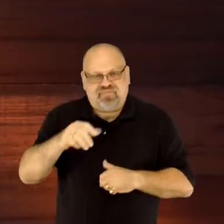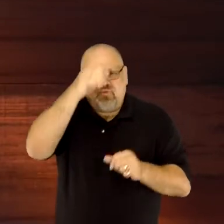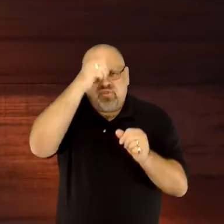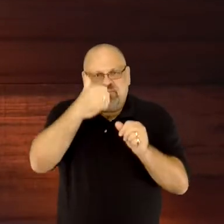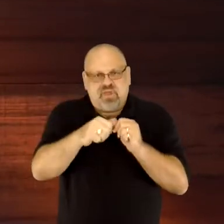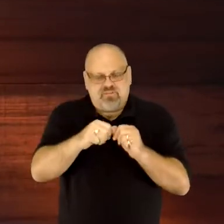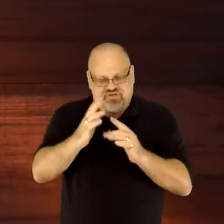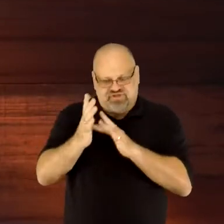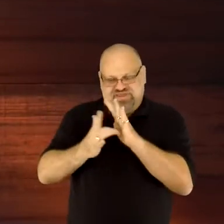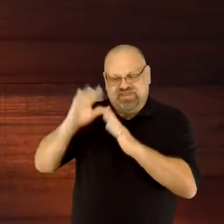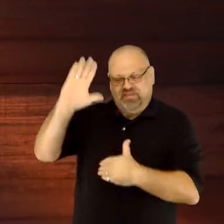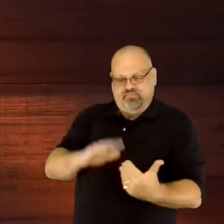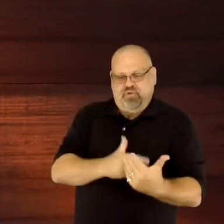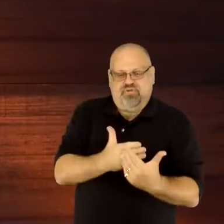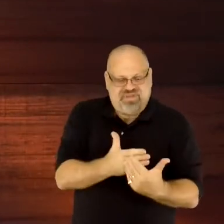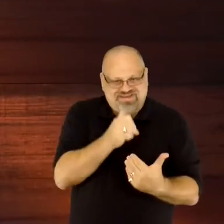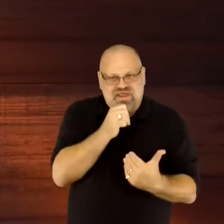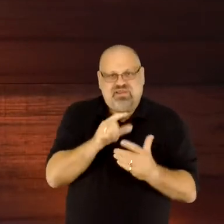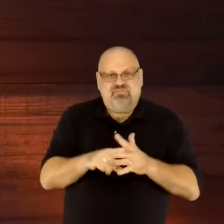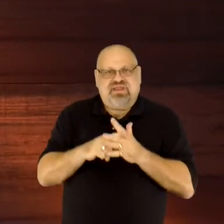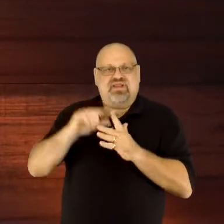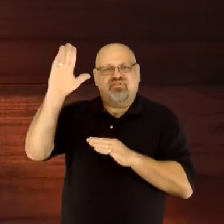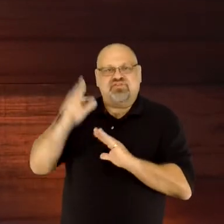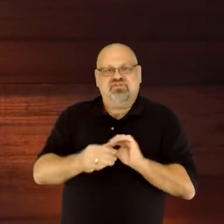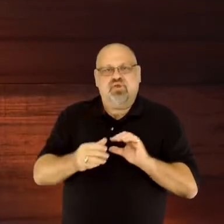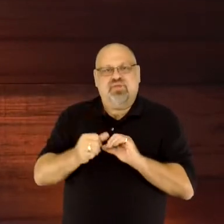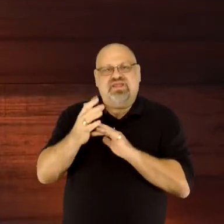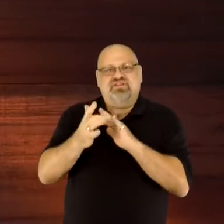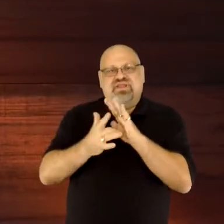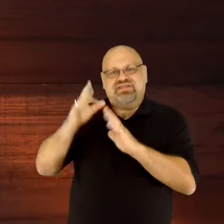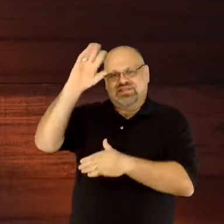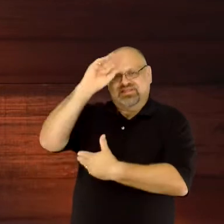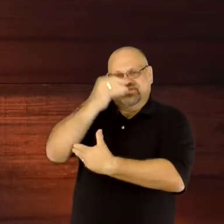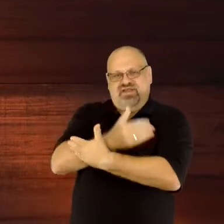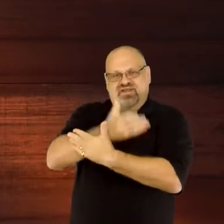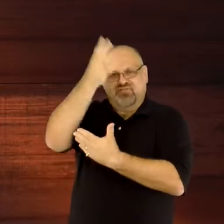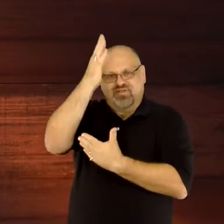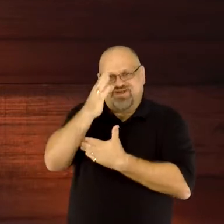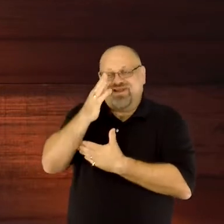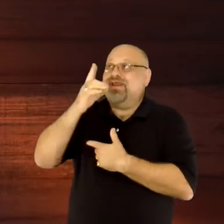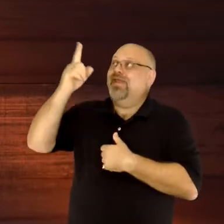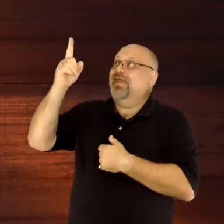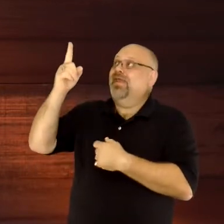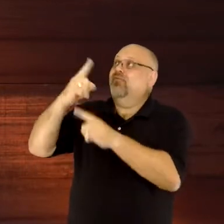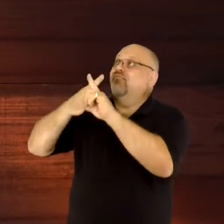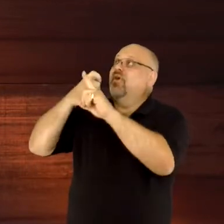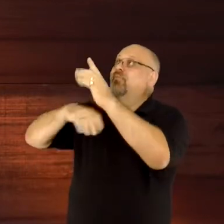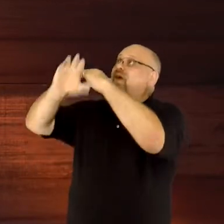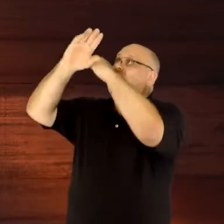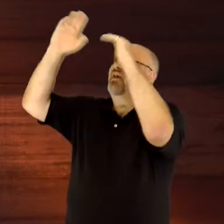Jesus is the Son of God, and He came from heaven to earth to enter His creation, so we could know